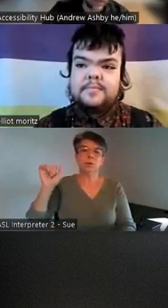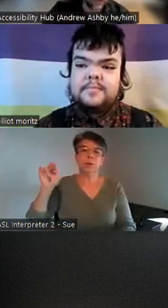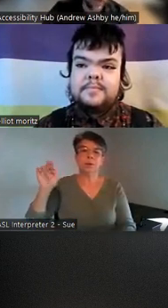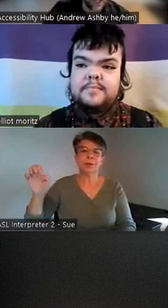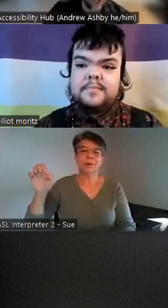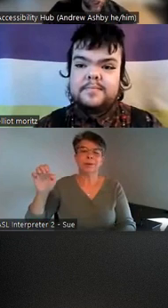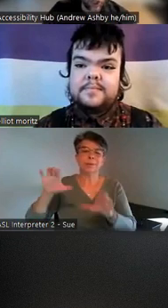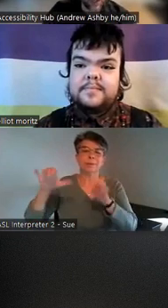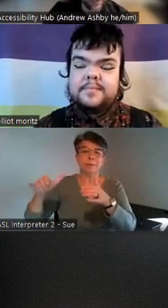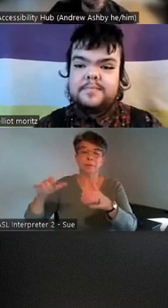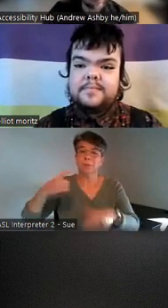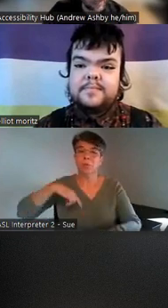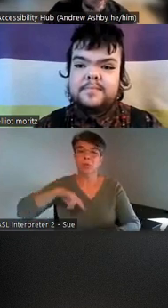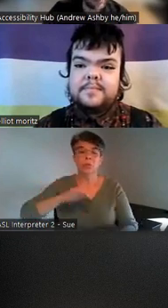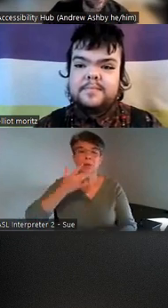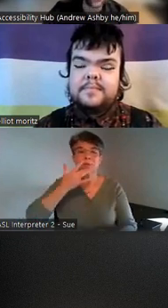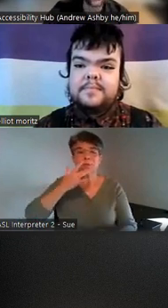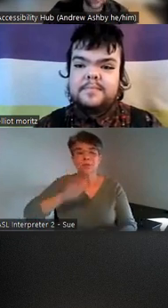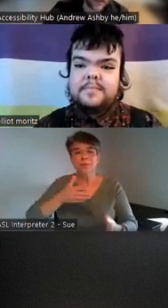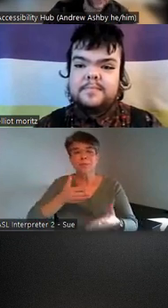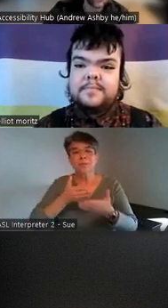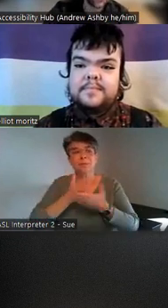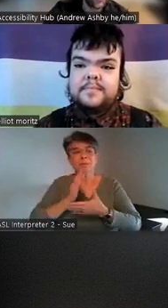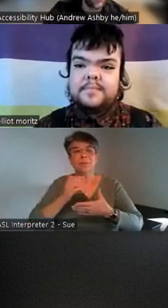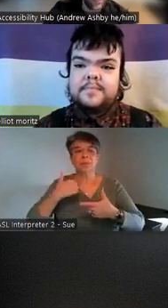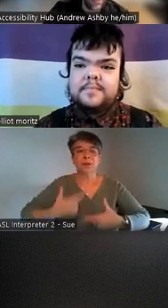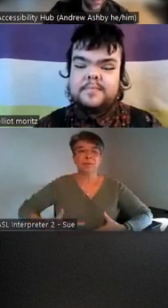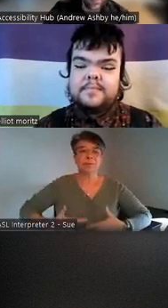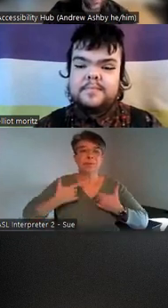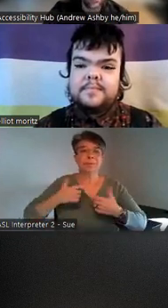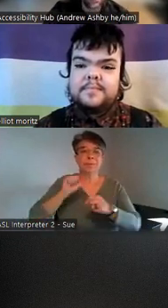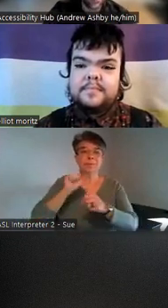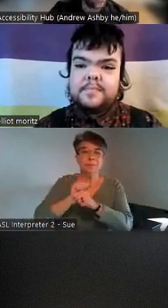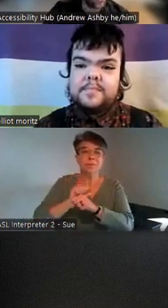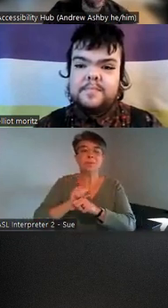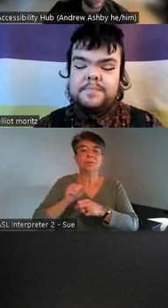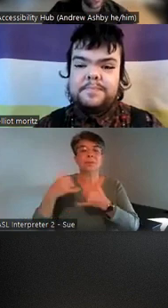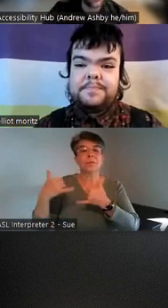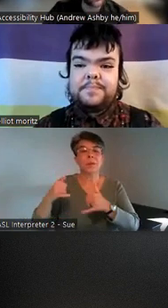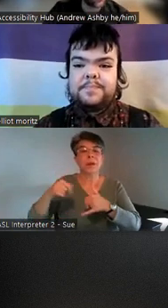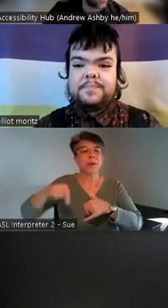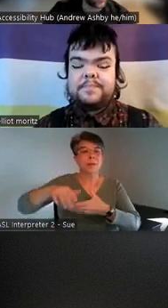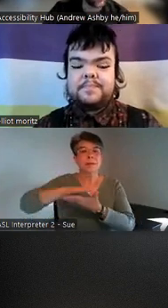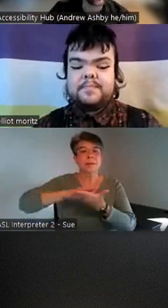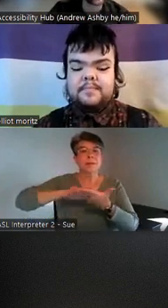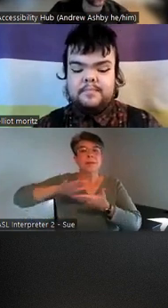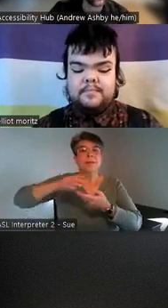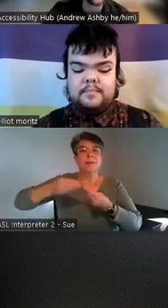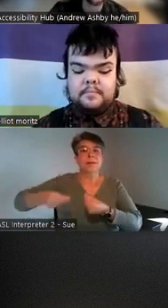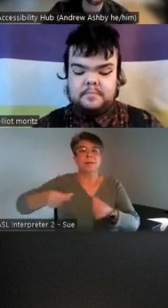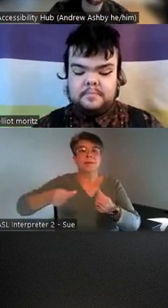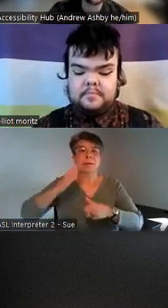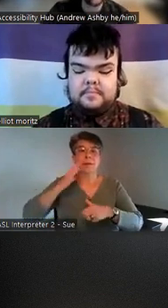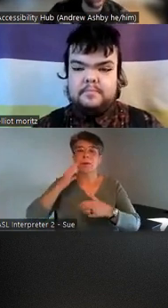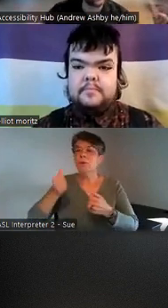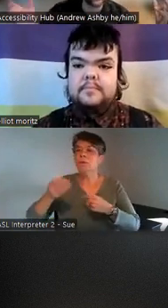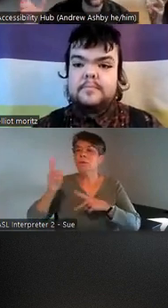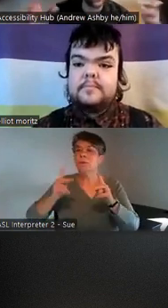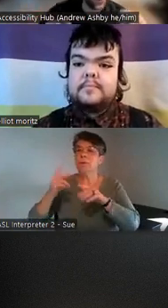live learn and play on these Landes and I know uh several people are joining from outside the